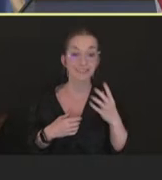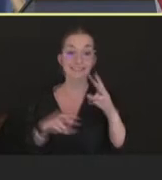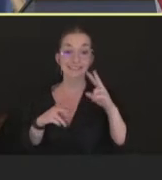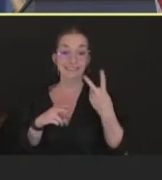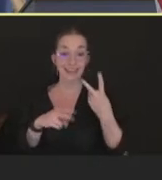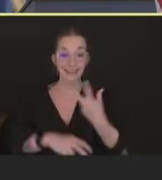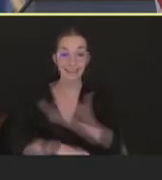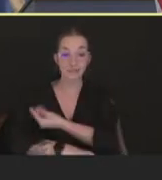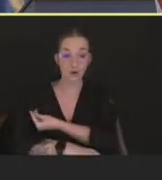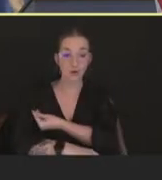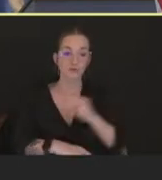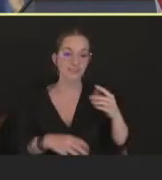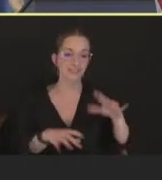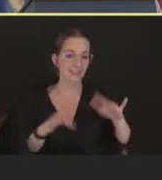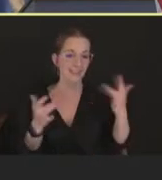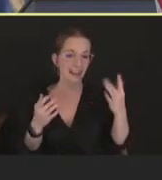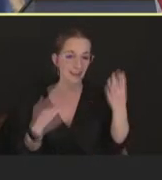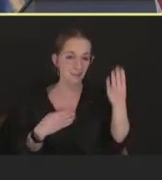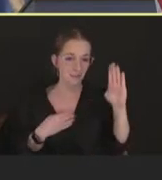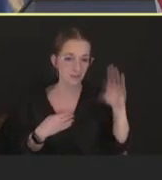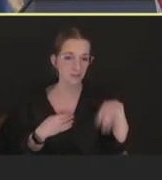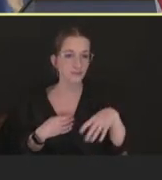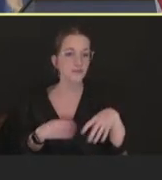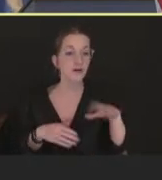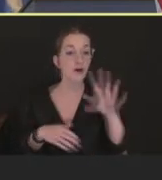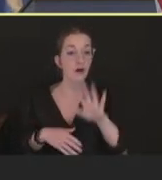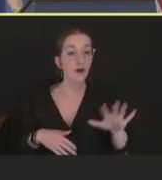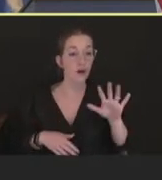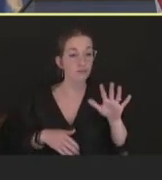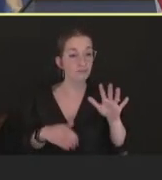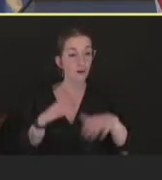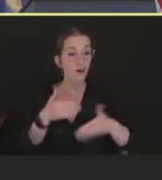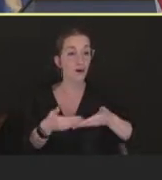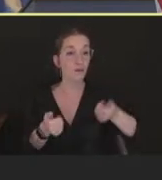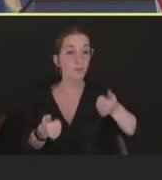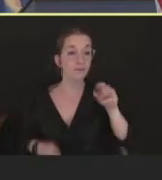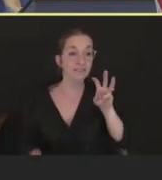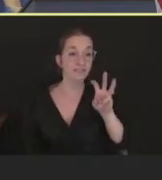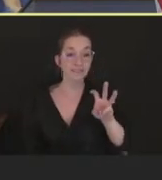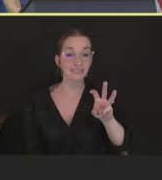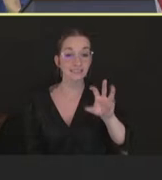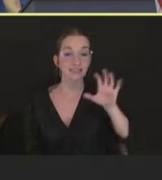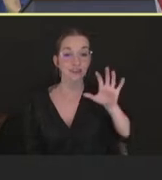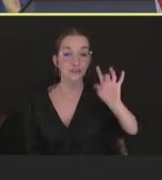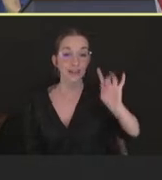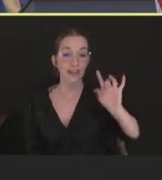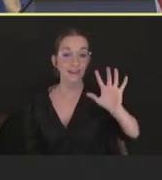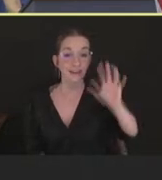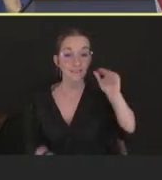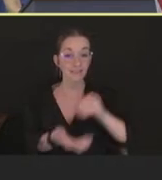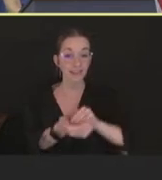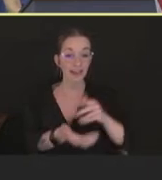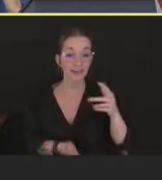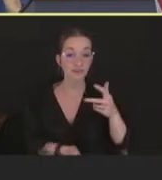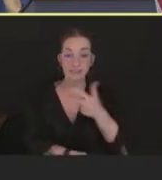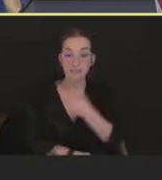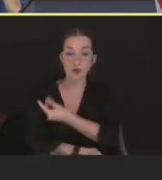And as you can see, almost 685,000 vaccine doses have been administered to the -- in jurisdictions